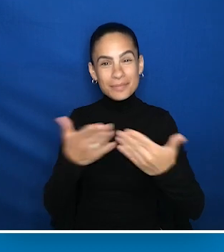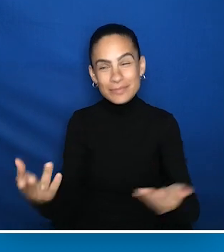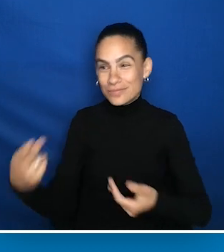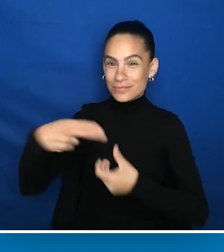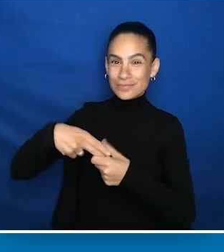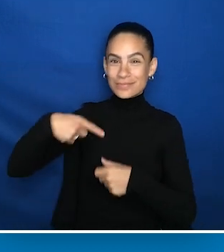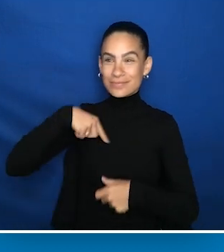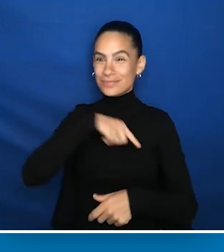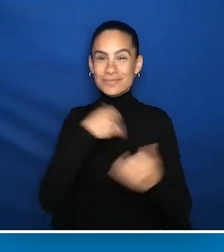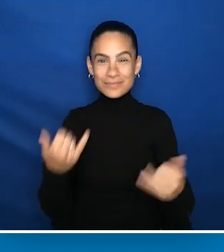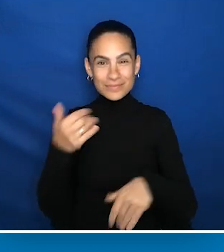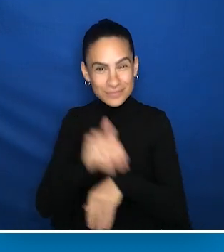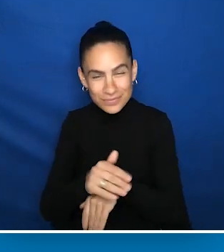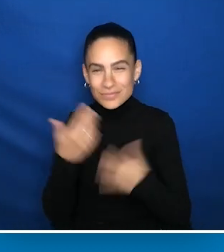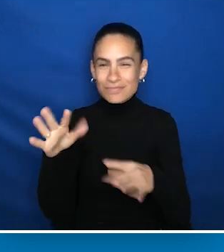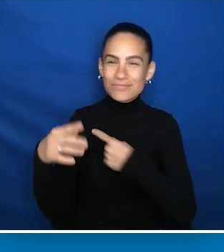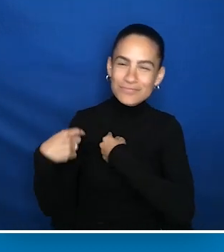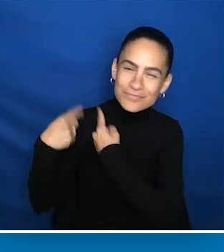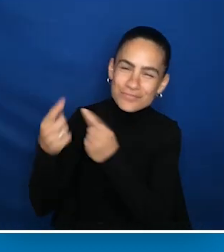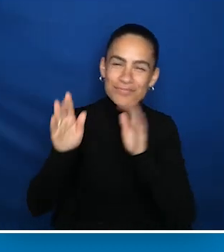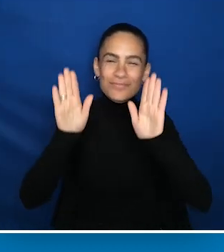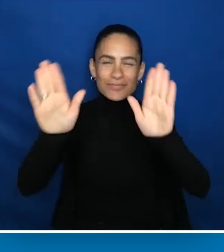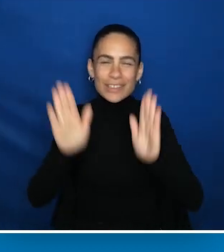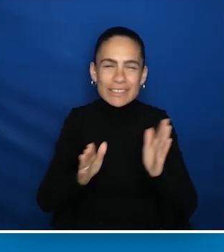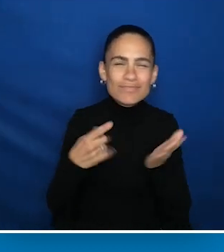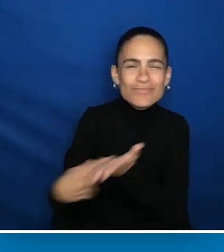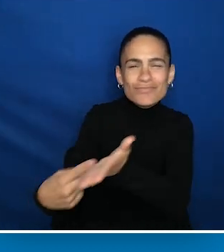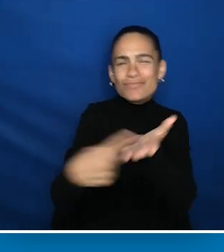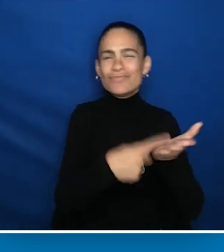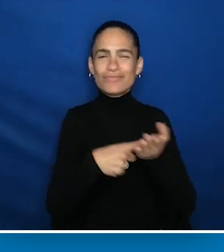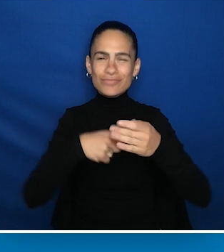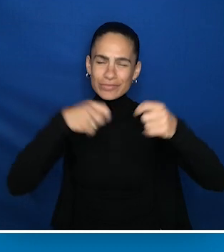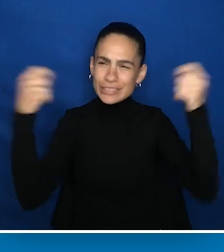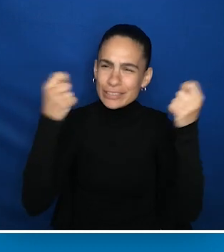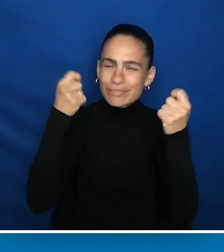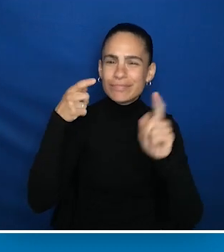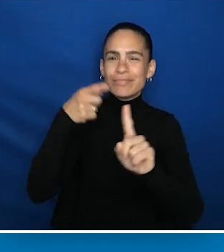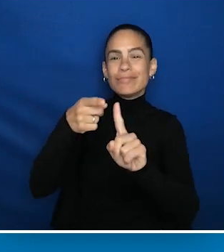this evening, for what has already been a wonderful dialogue, celebrating leadership in inclusive science.